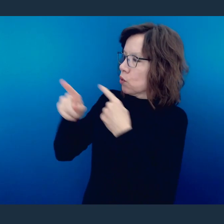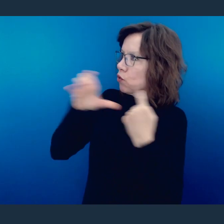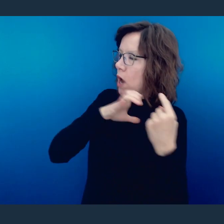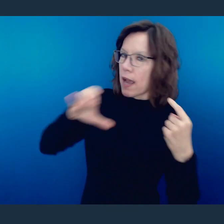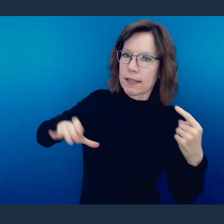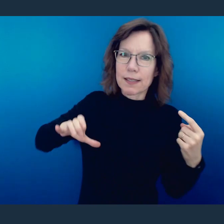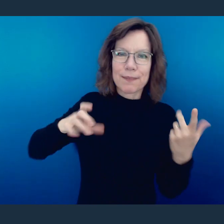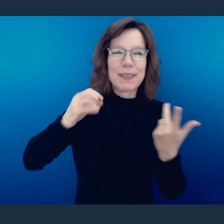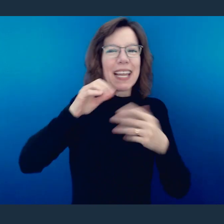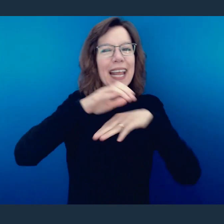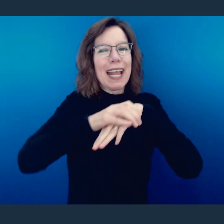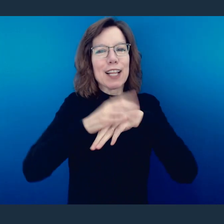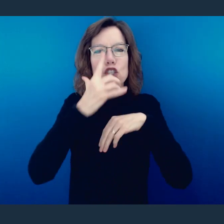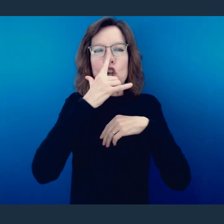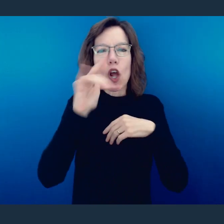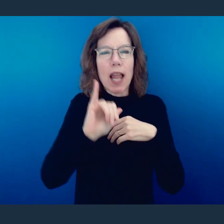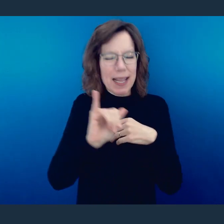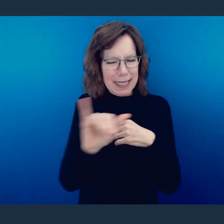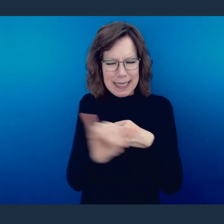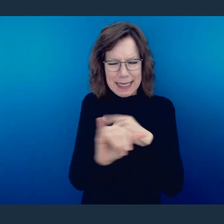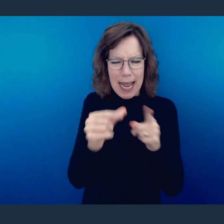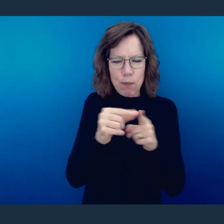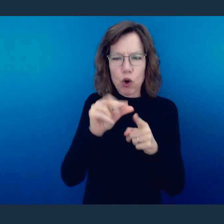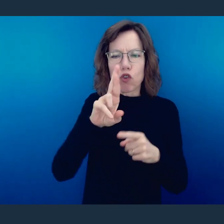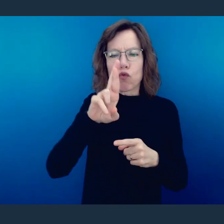funny because you see that in English and you think, they used the exact same word.